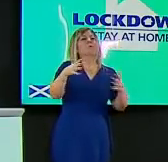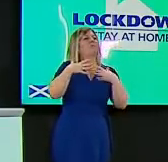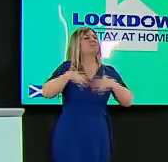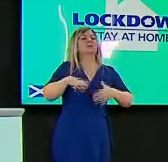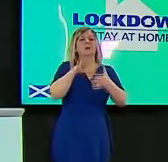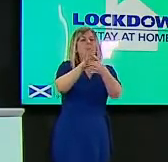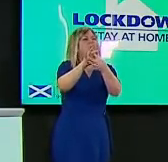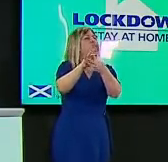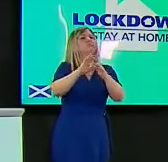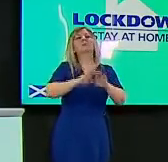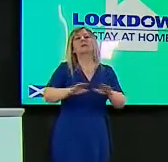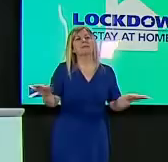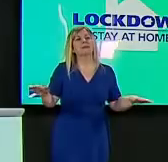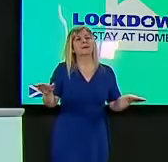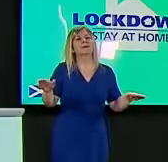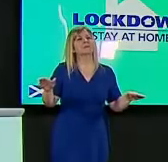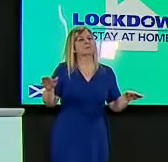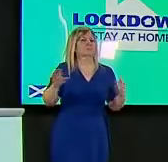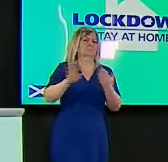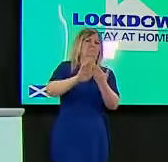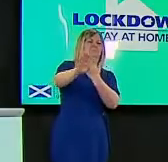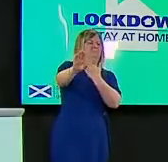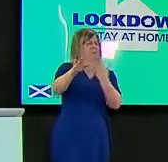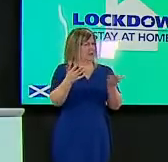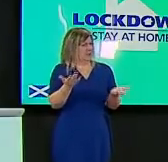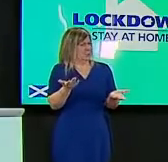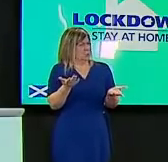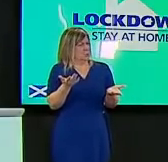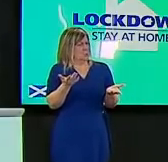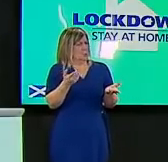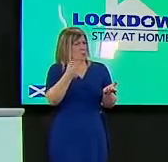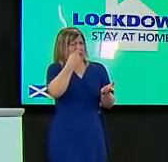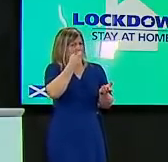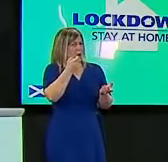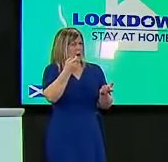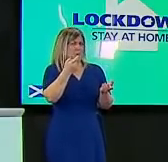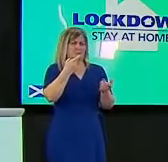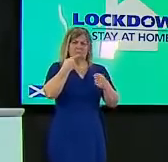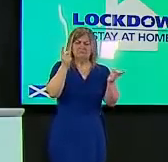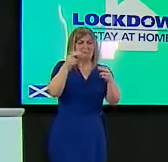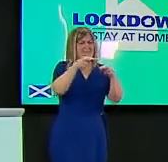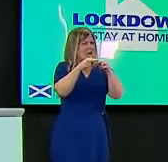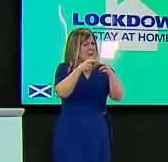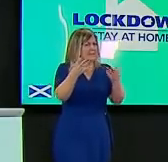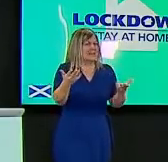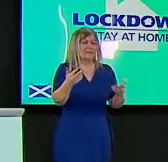so just looking to see what you would say to reassure families and care providers about this